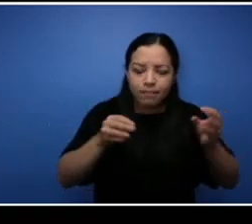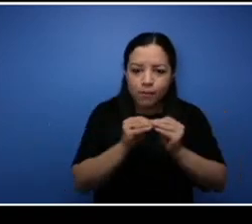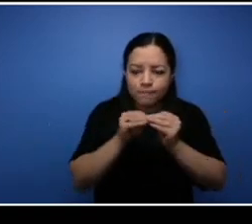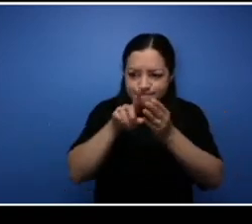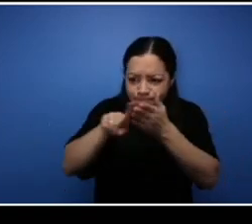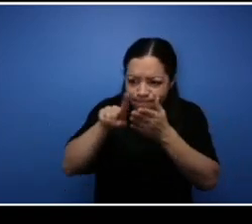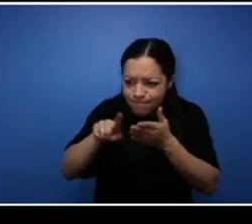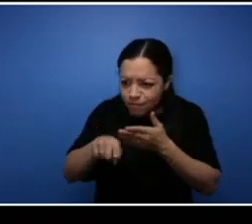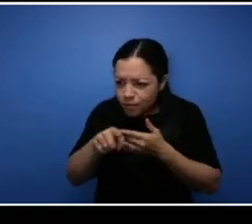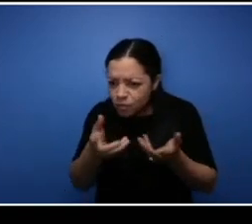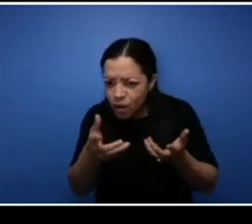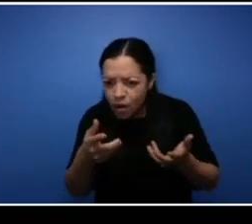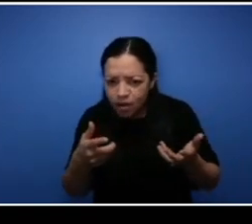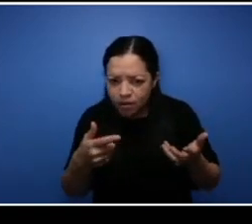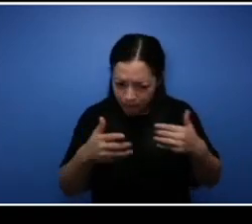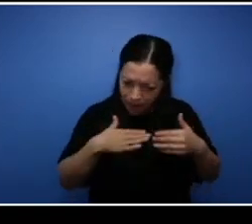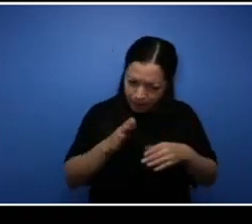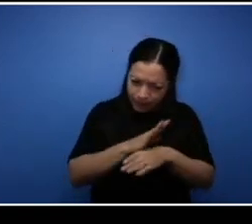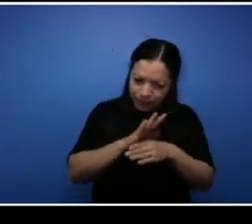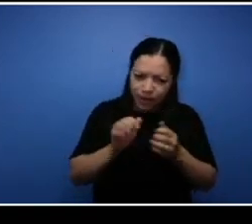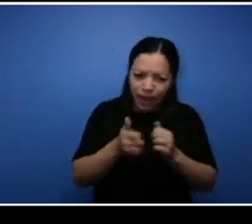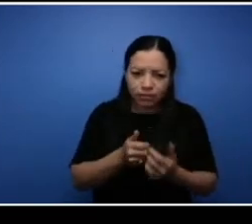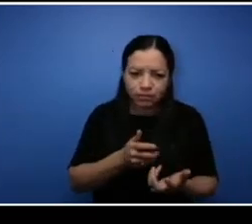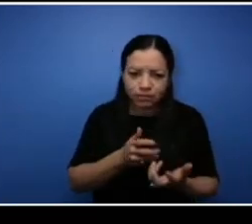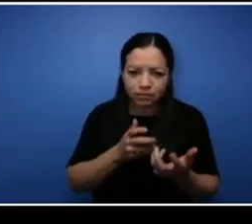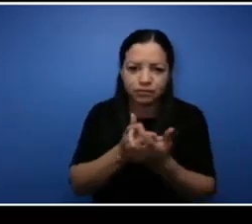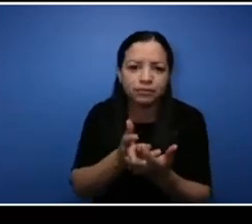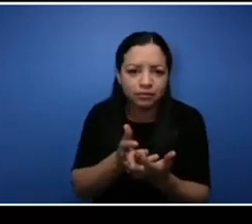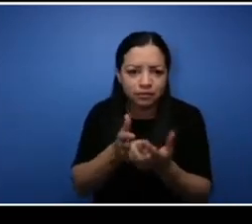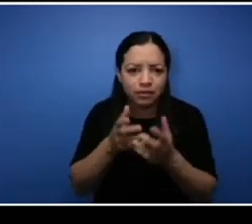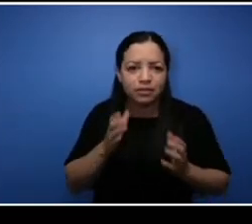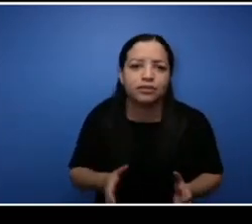me. And I think that's the key part is what they wanted from me, they might want those